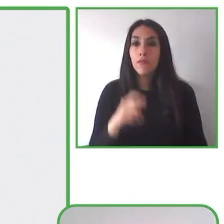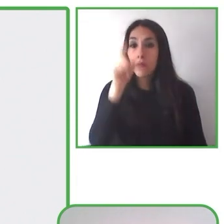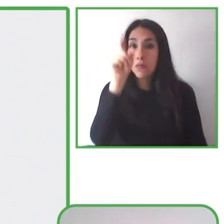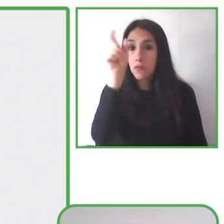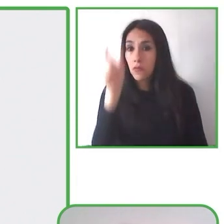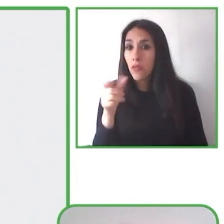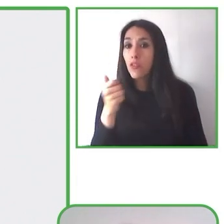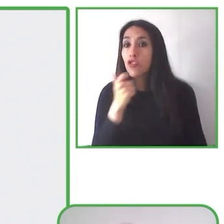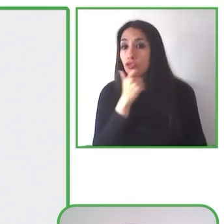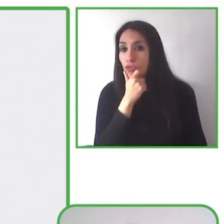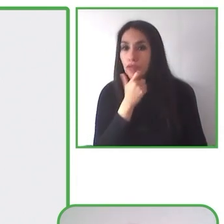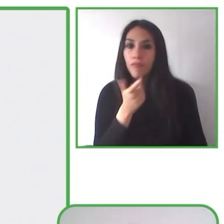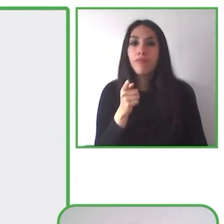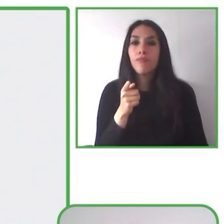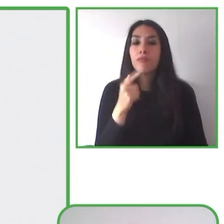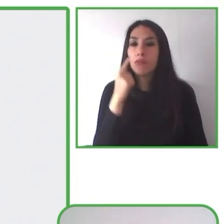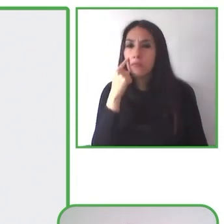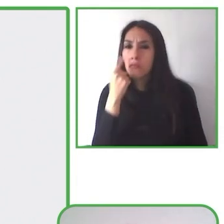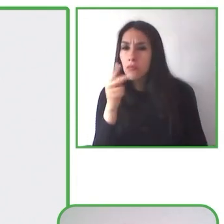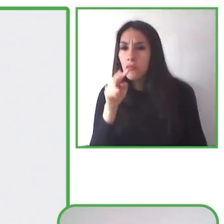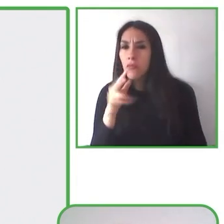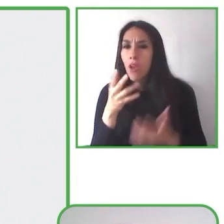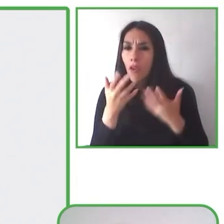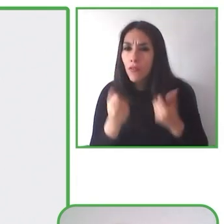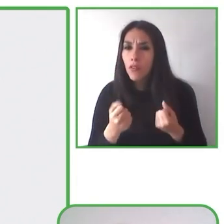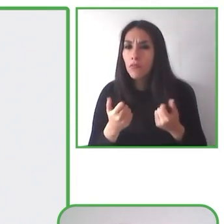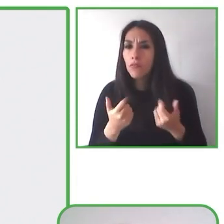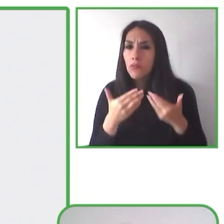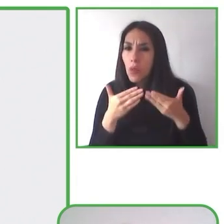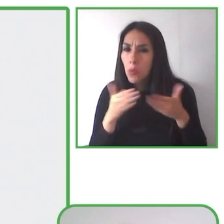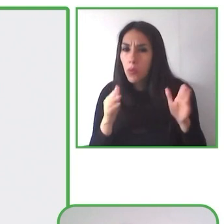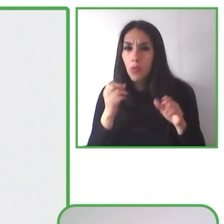of each destination and we recommend the places to the people.